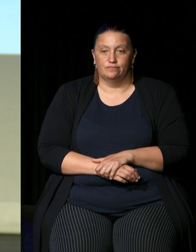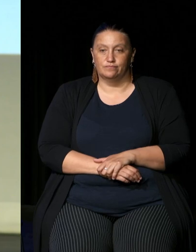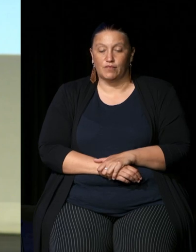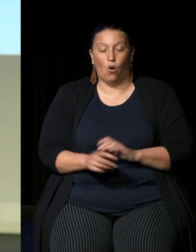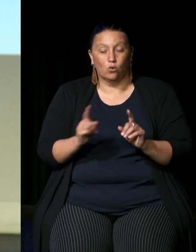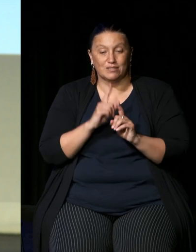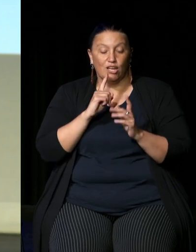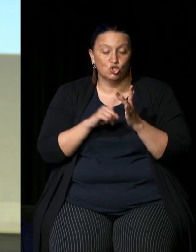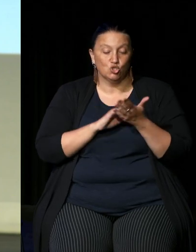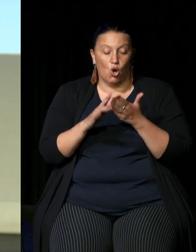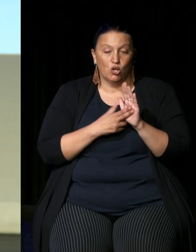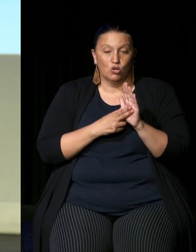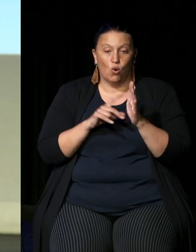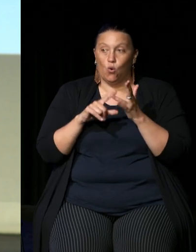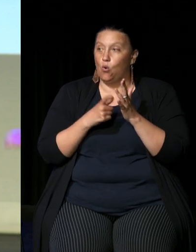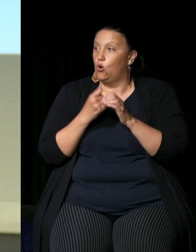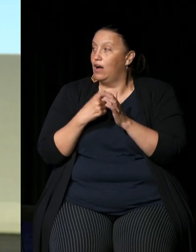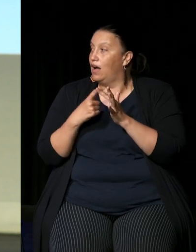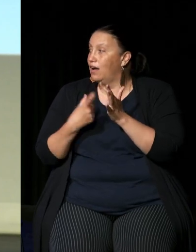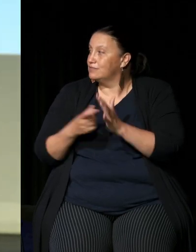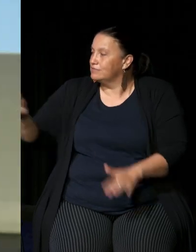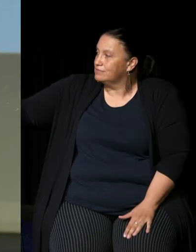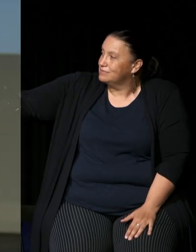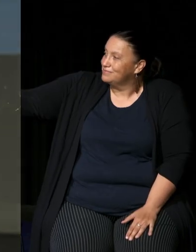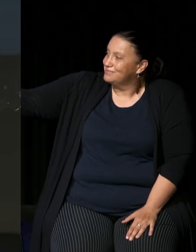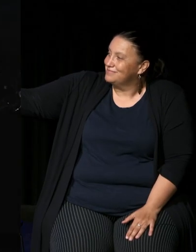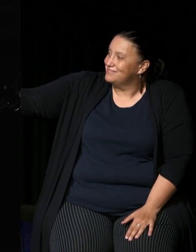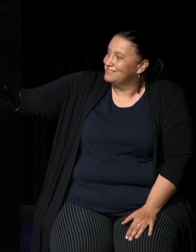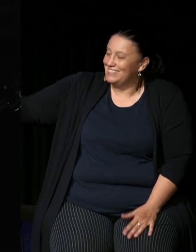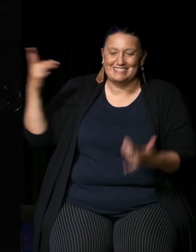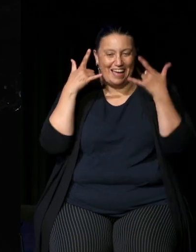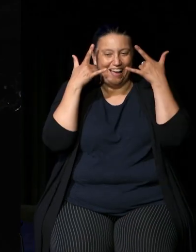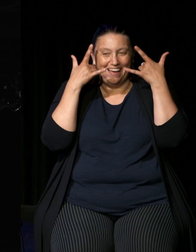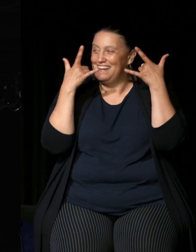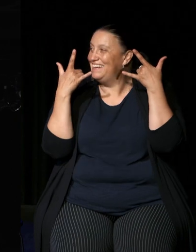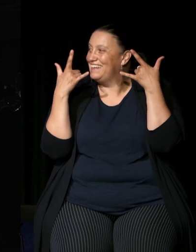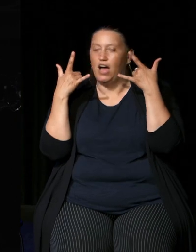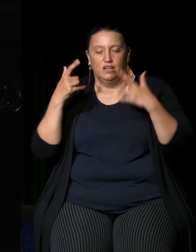Corker here who's a lawyer stand up John thank you I'm very bossy you can see that